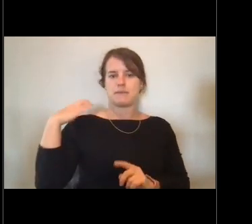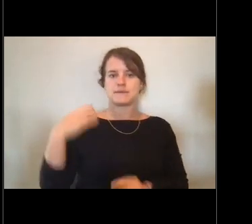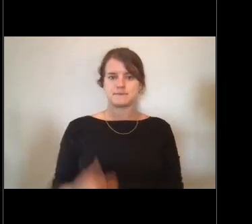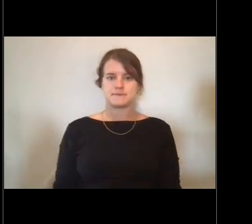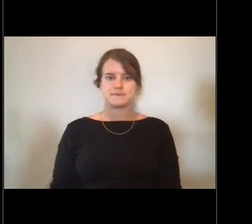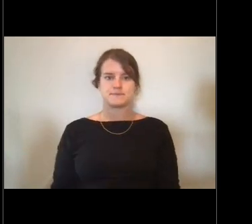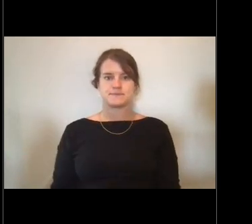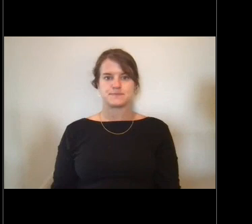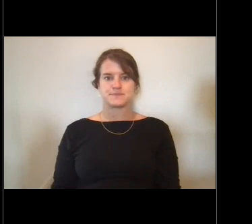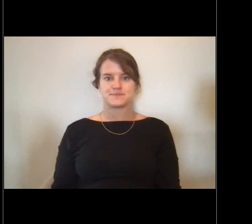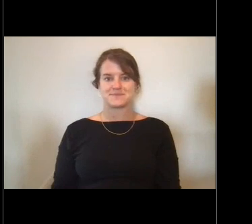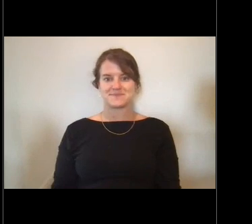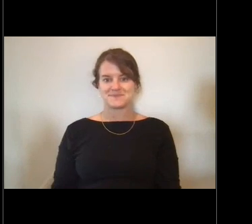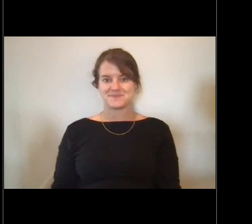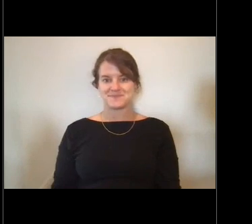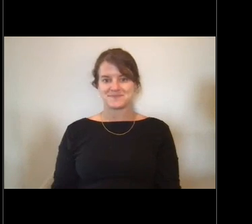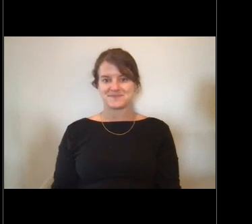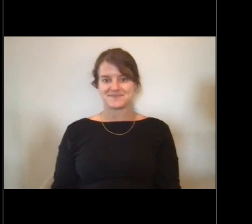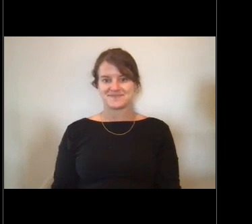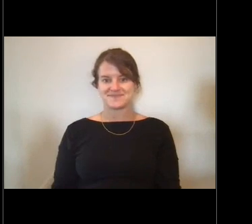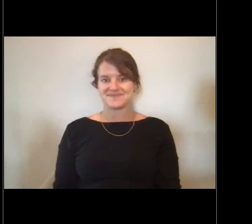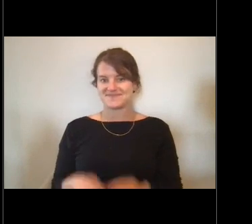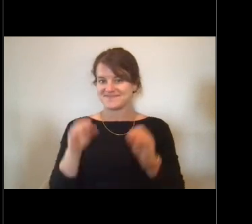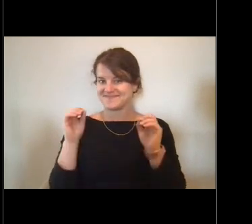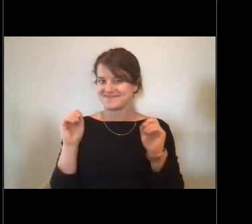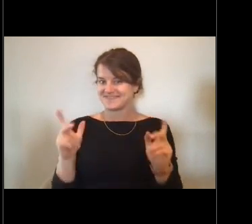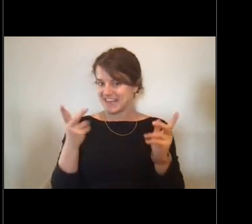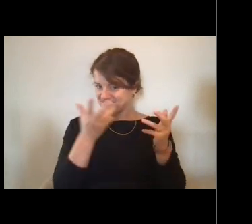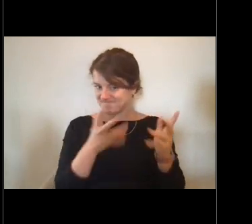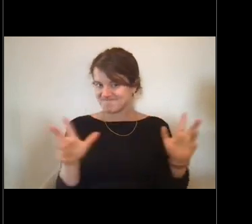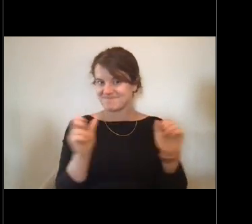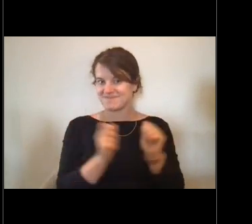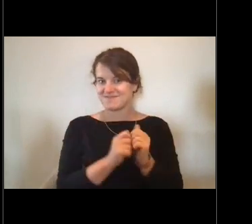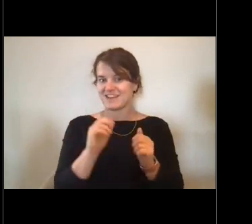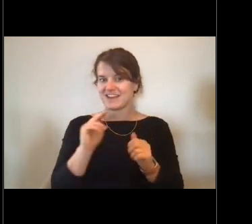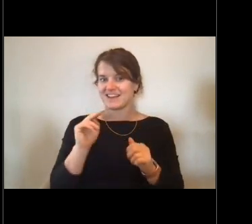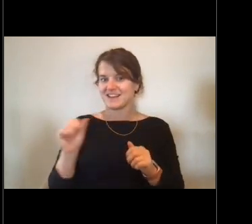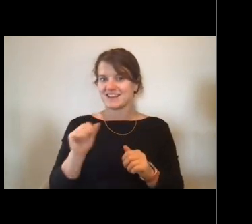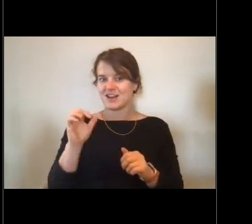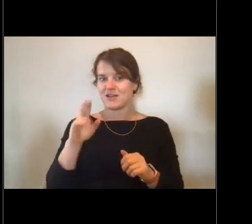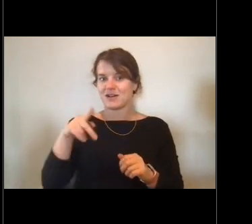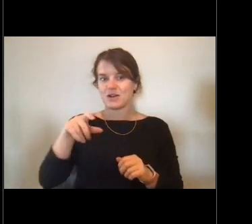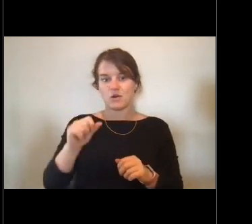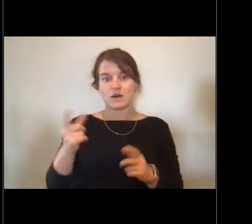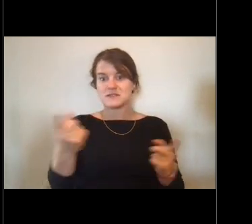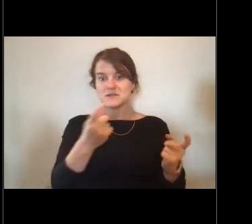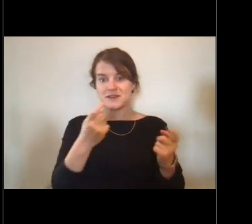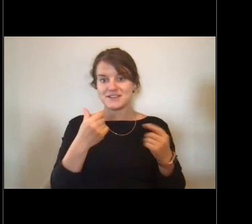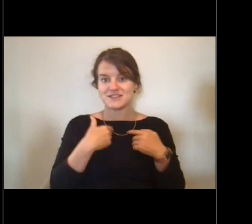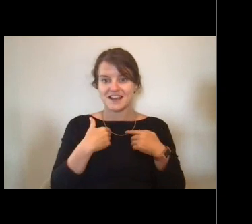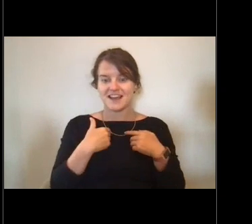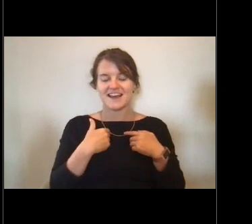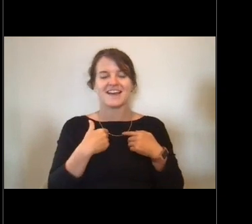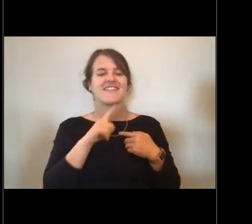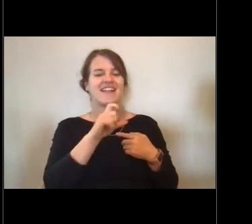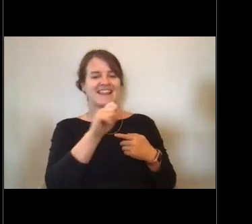All right. I guess that's our next section break right there. [Lisa] Okay. So we do have some questions